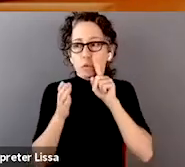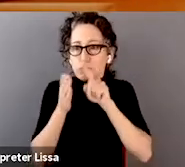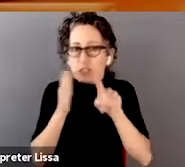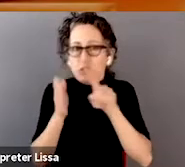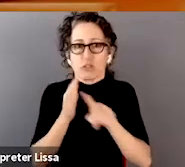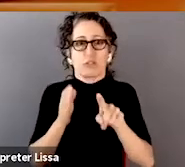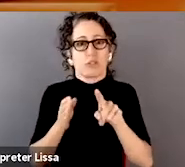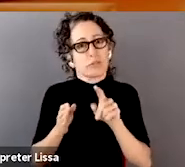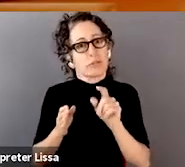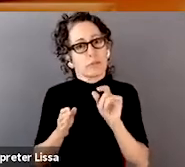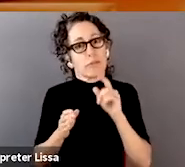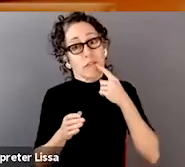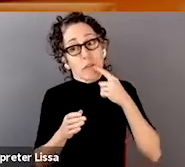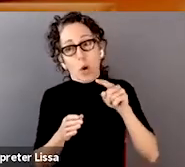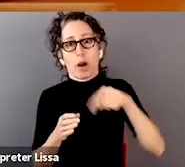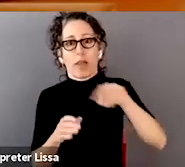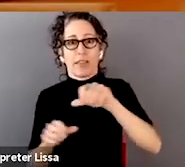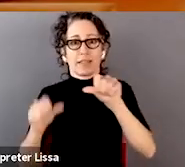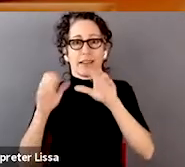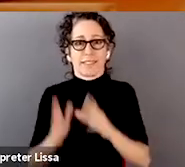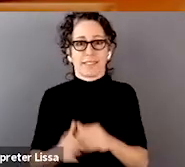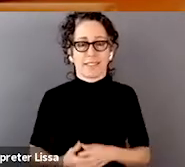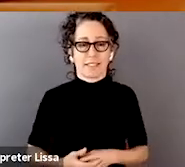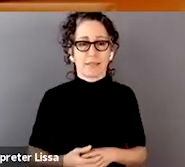So we have a popular question from the audience,